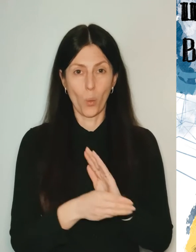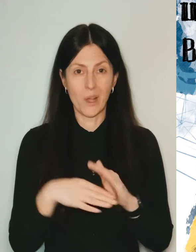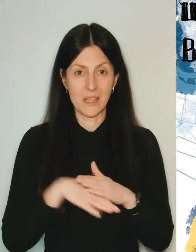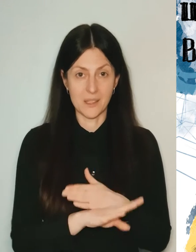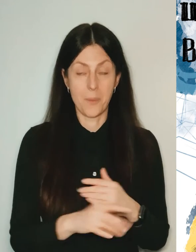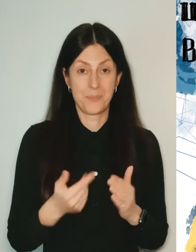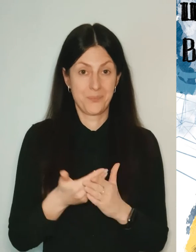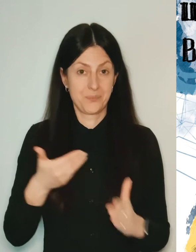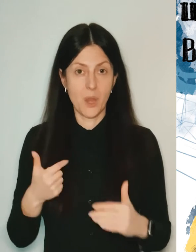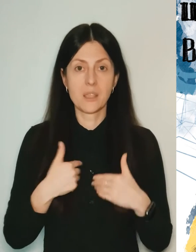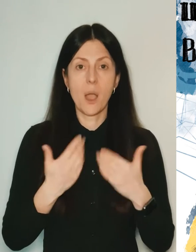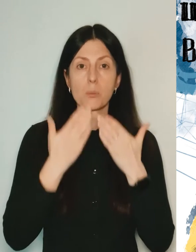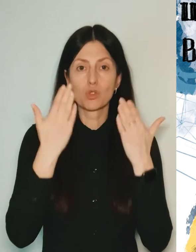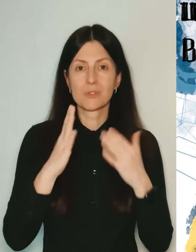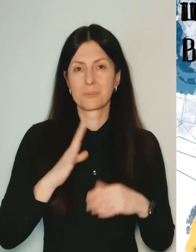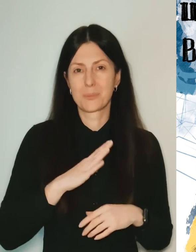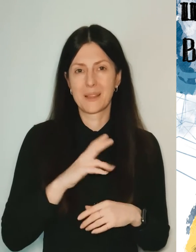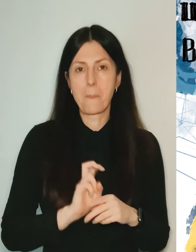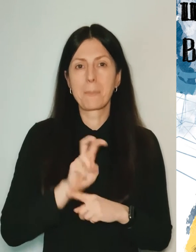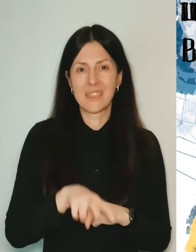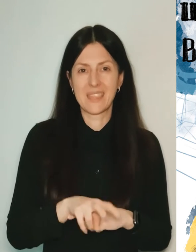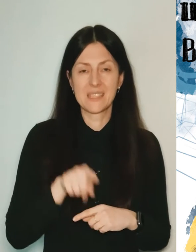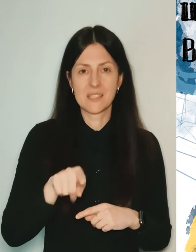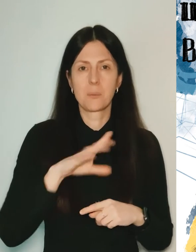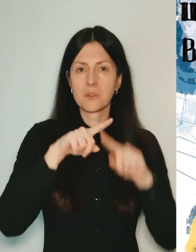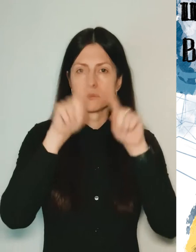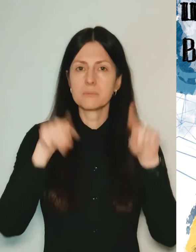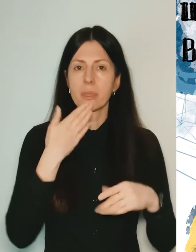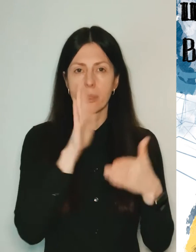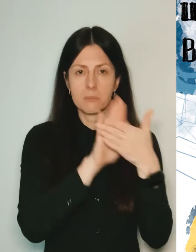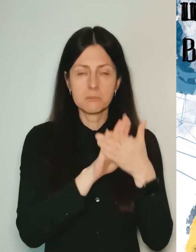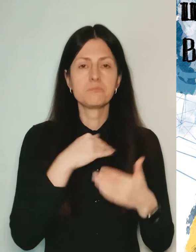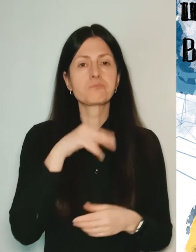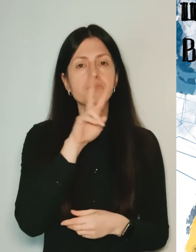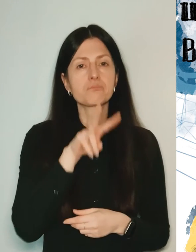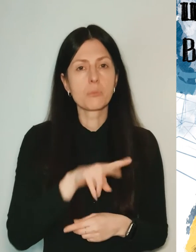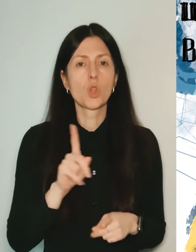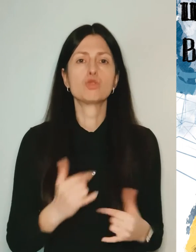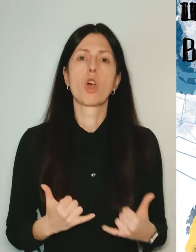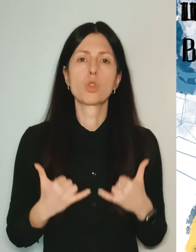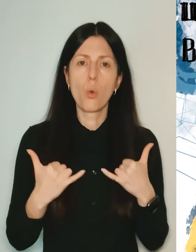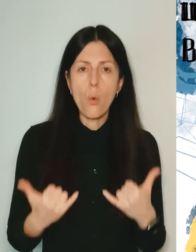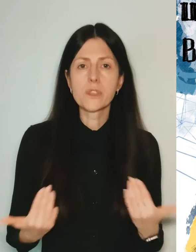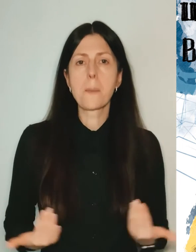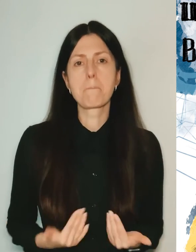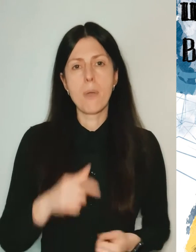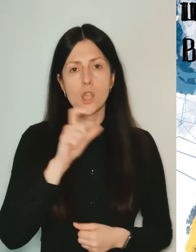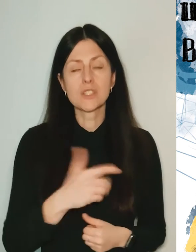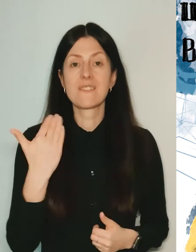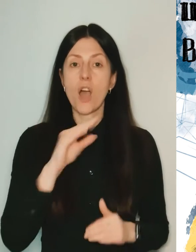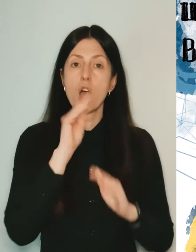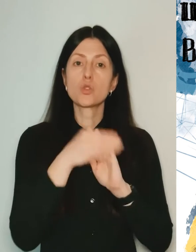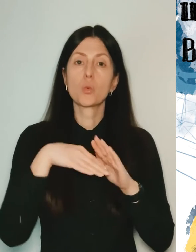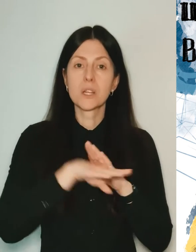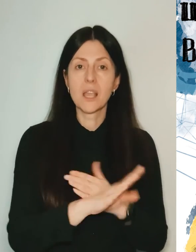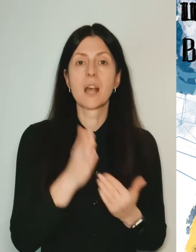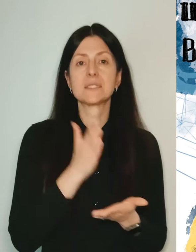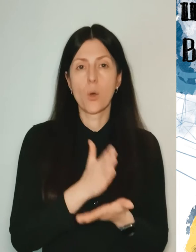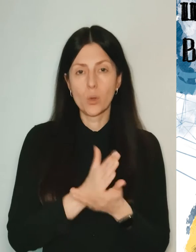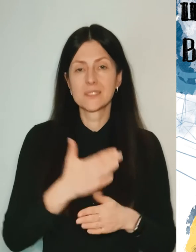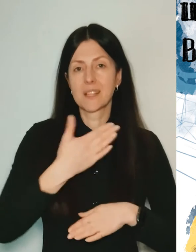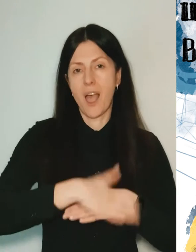The day before, I read a leaflet on the entrance door: "Dear residents, your shelter is located at a certain address,